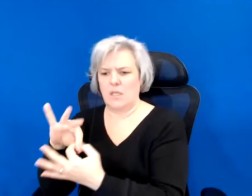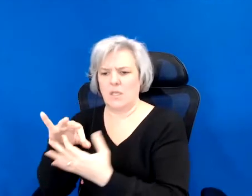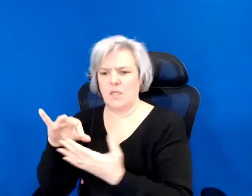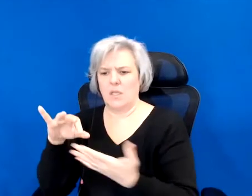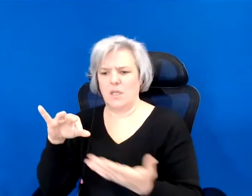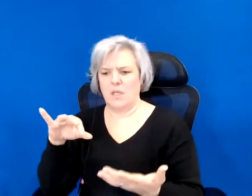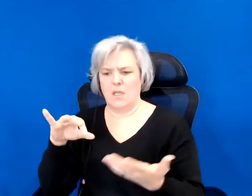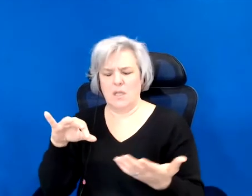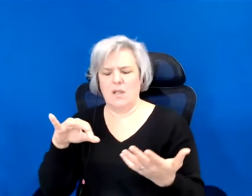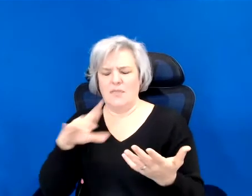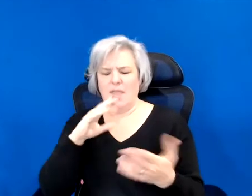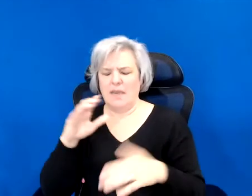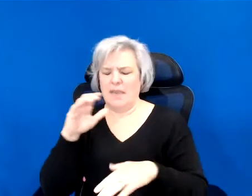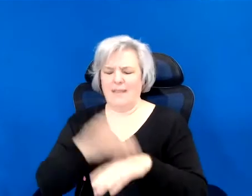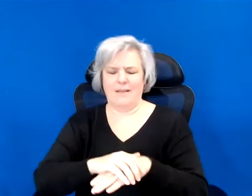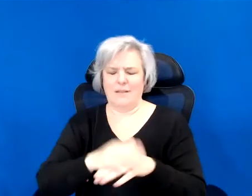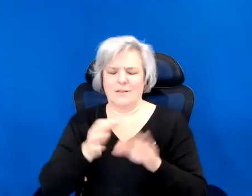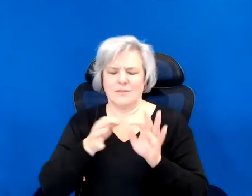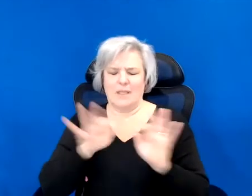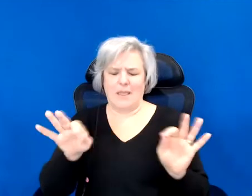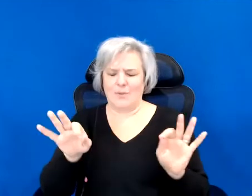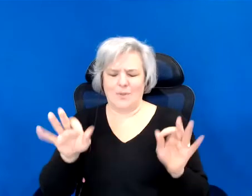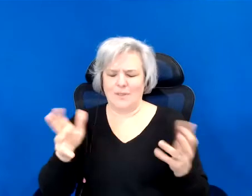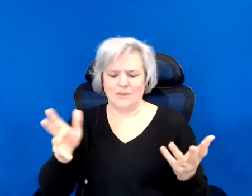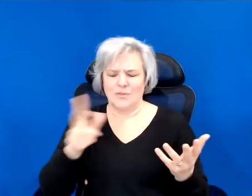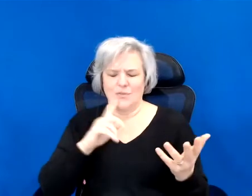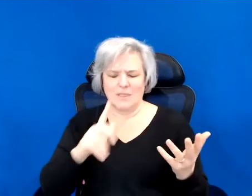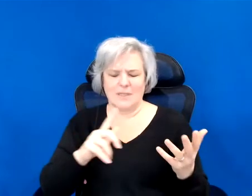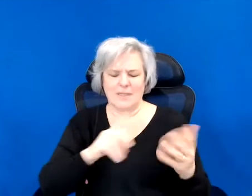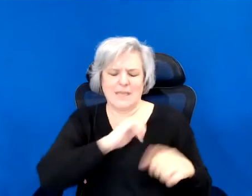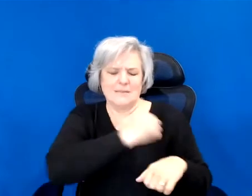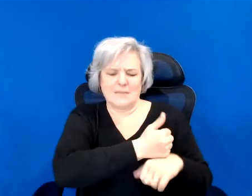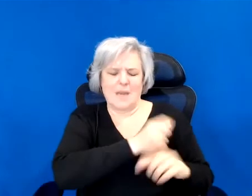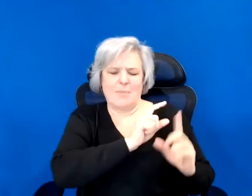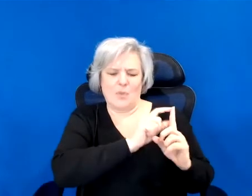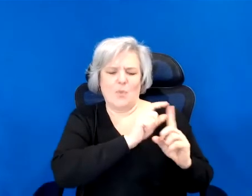the English language particularly has set it up, but also the nation again, not to like